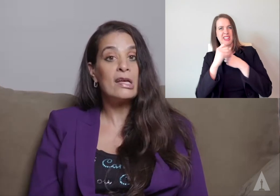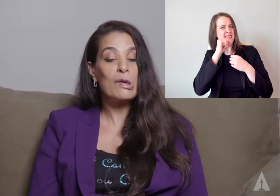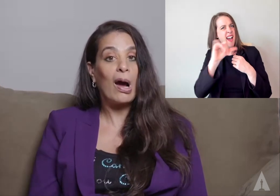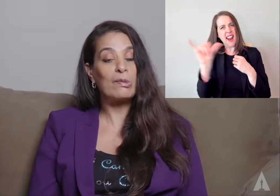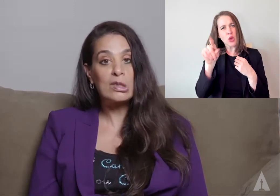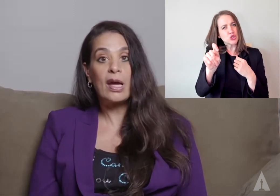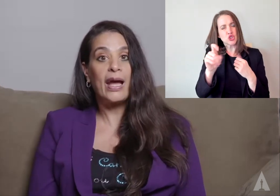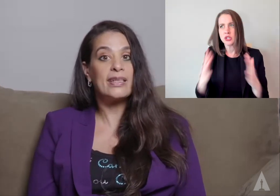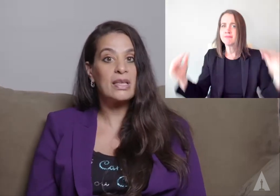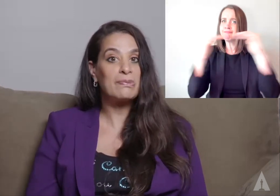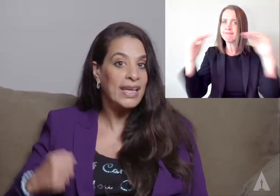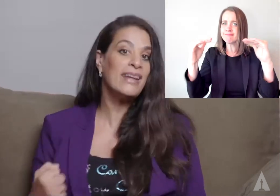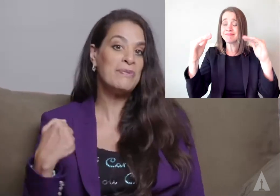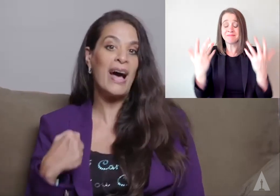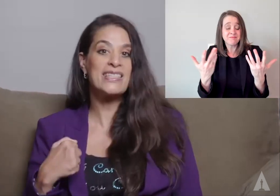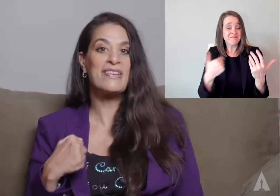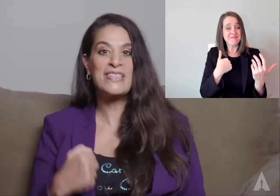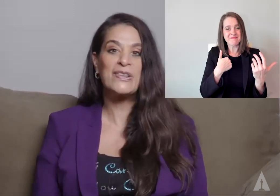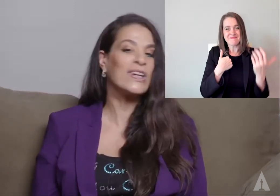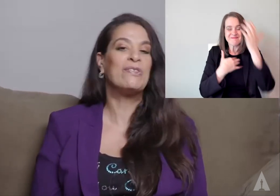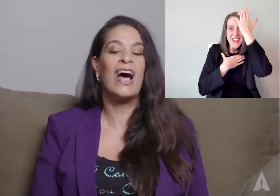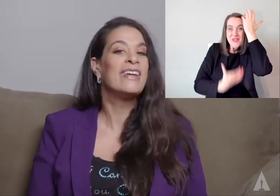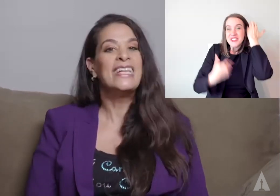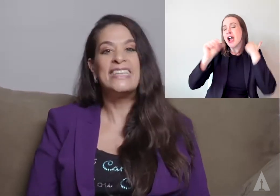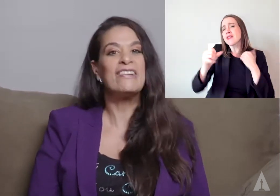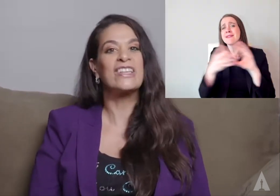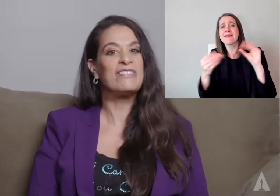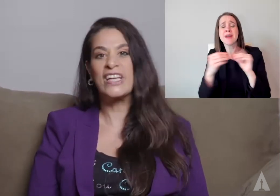So I wish I had some positive story about never giving